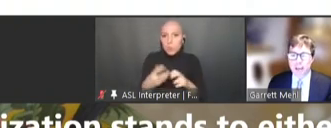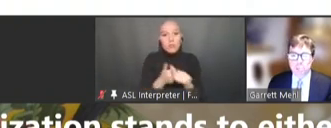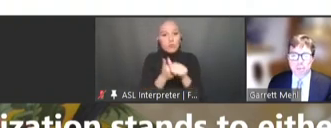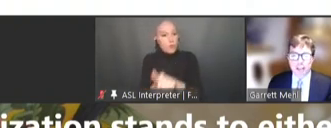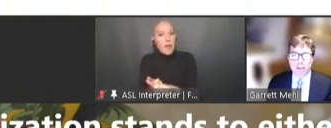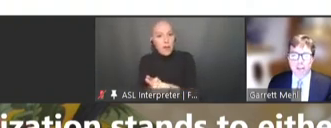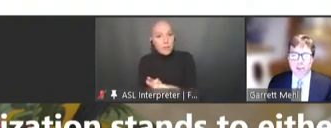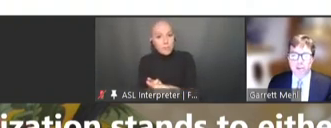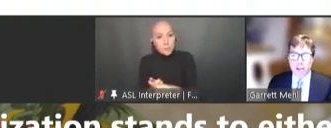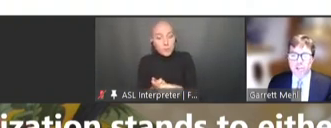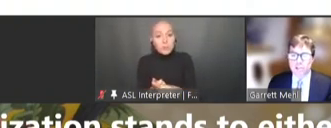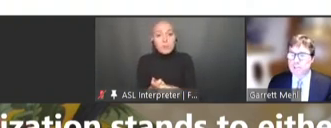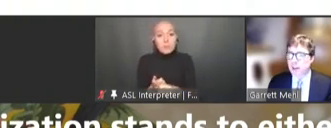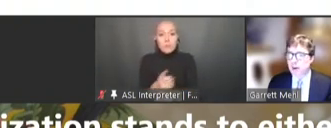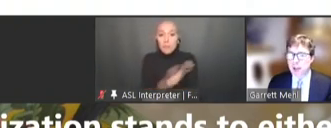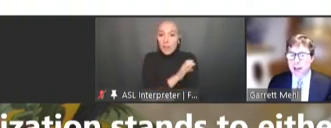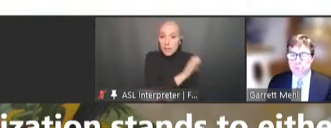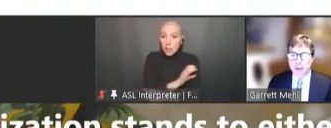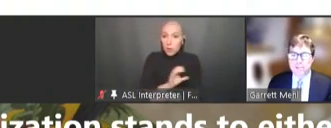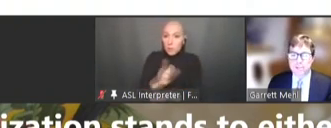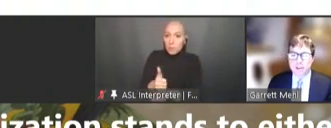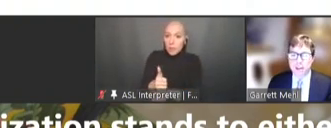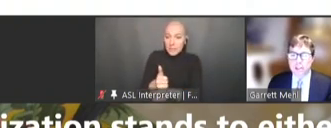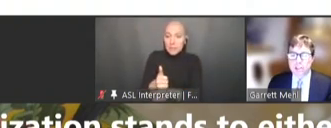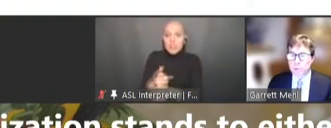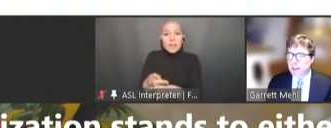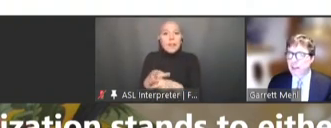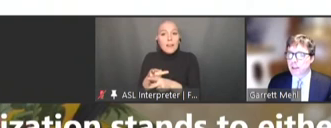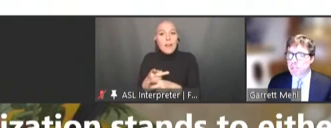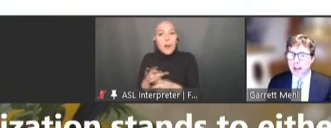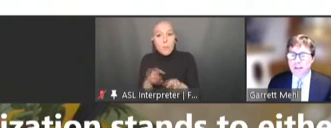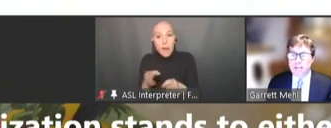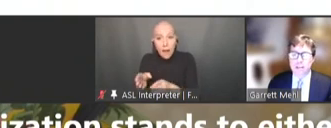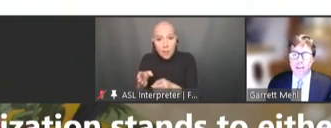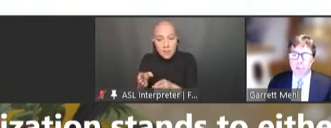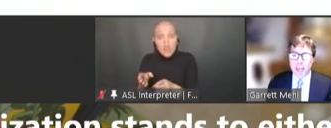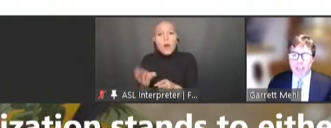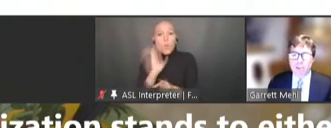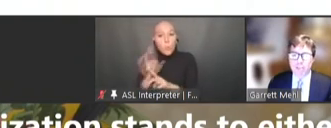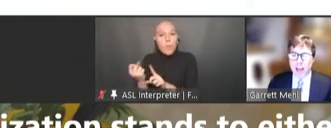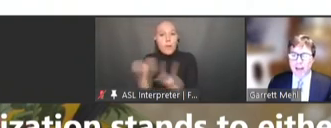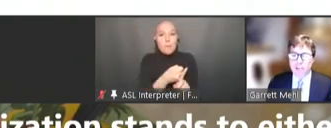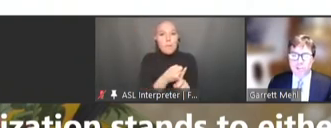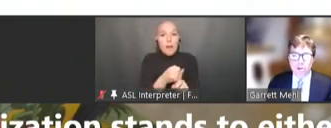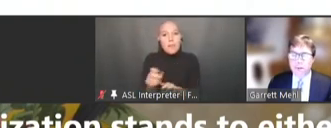public health interventions and care pathways directly impact the behavior of actors across